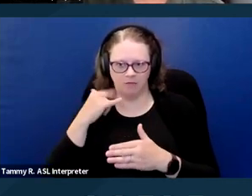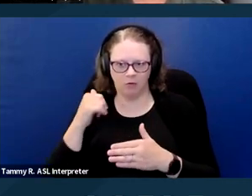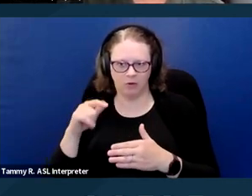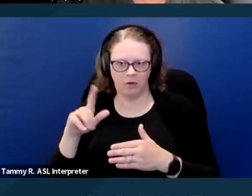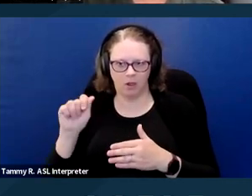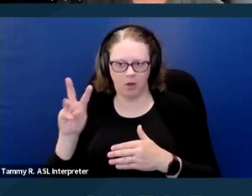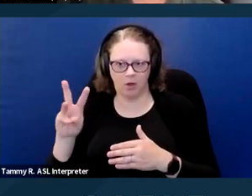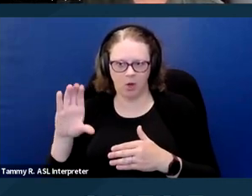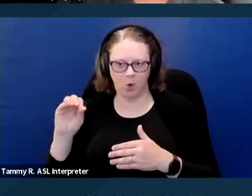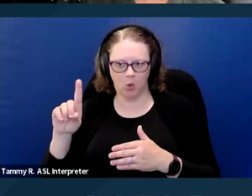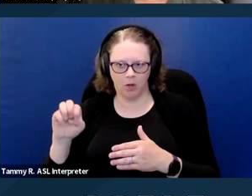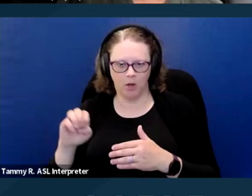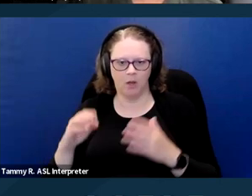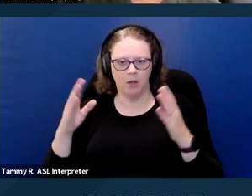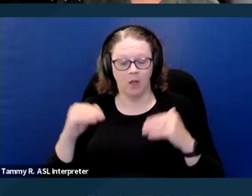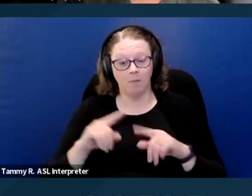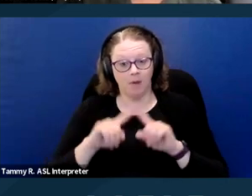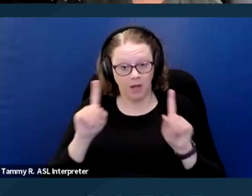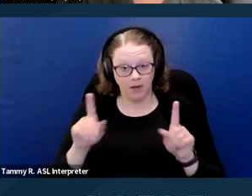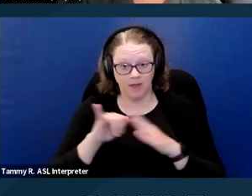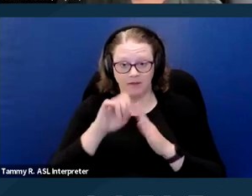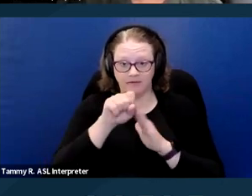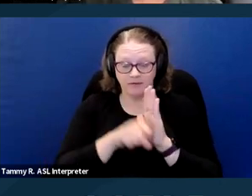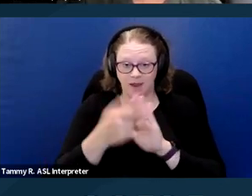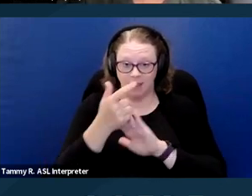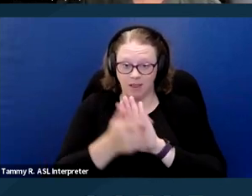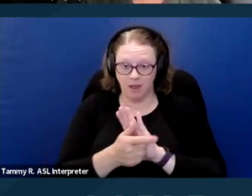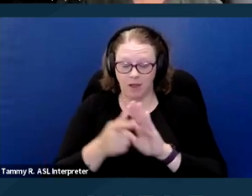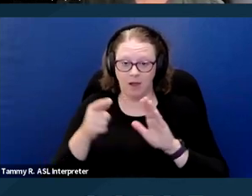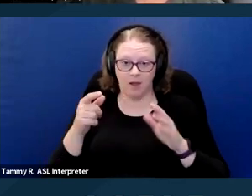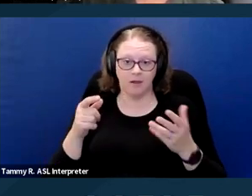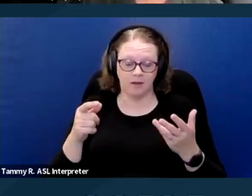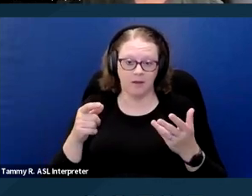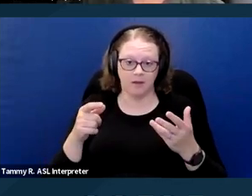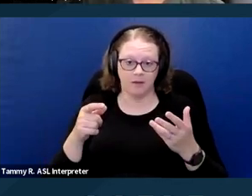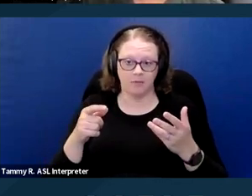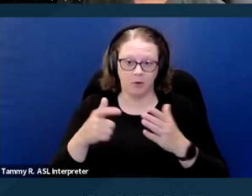Arguably the state law provision is preempted by the Fair Housing Act, which prohibits accommodations